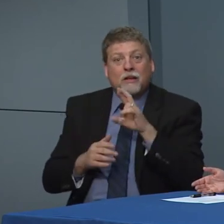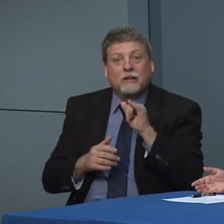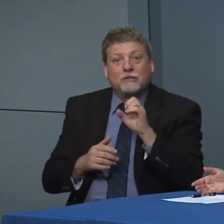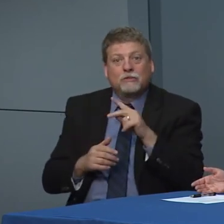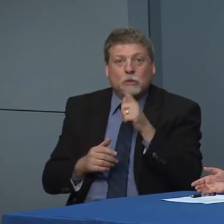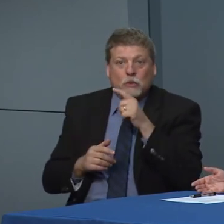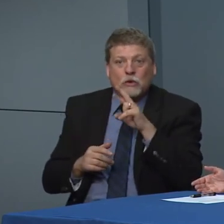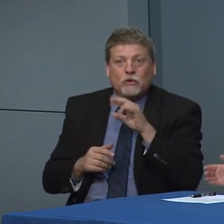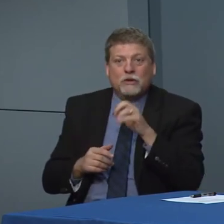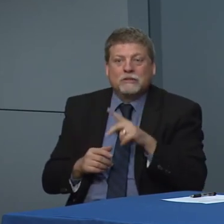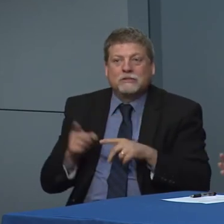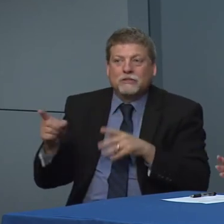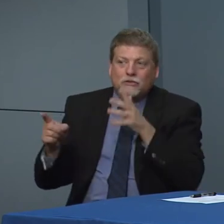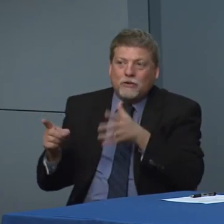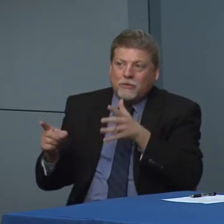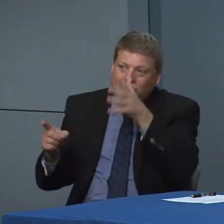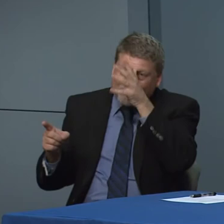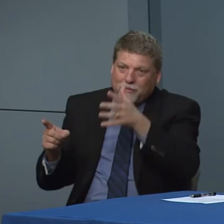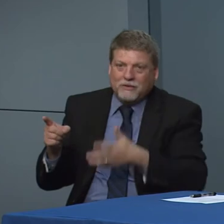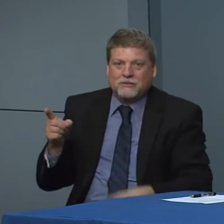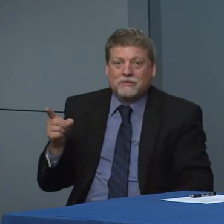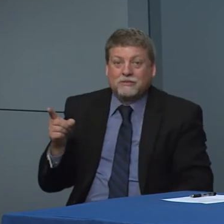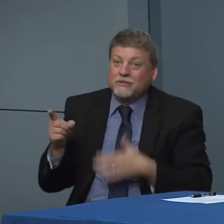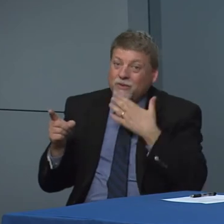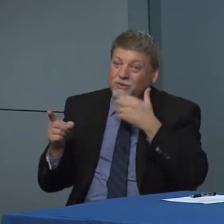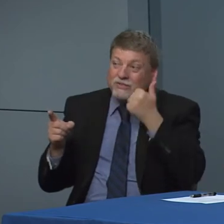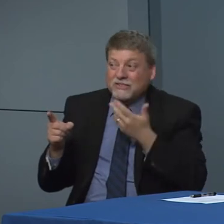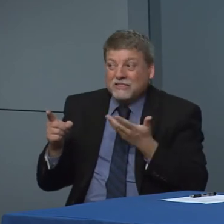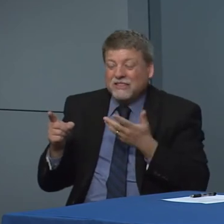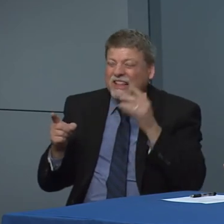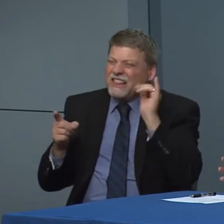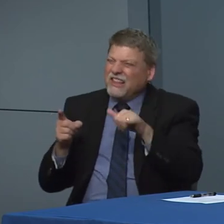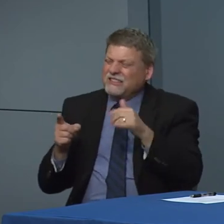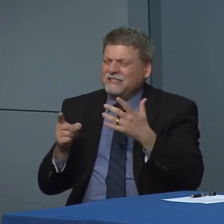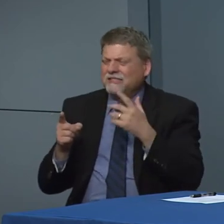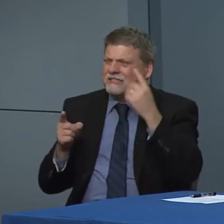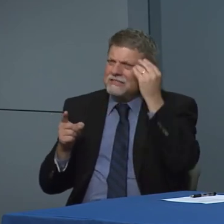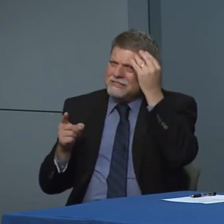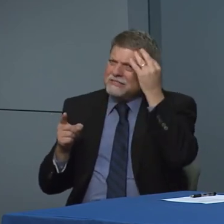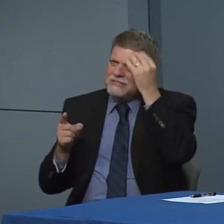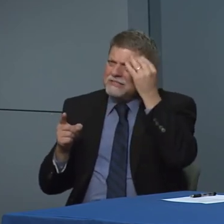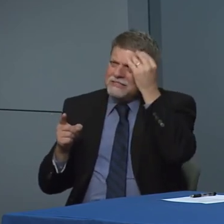And then are we putting Grandma and Grandpa at higher risk I think those are the things in the science that are that